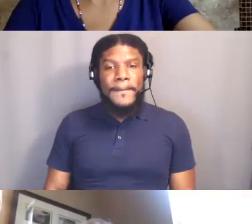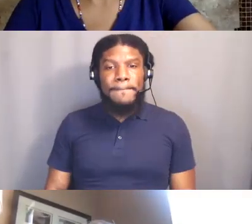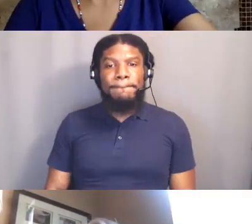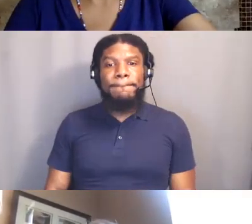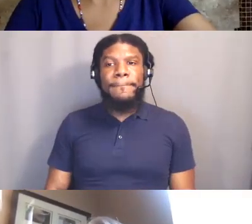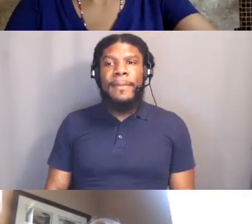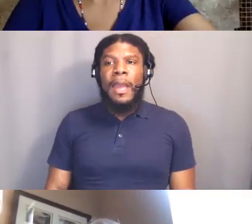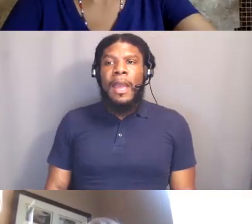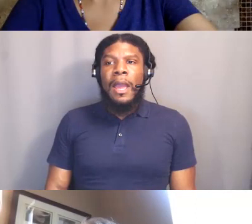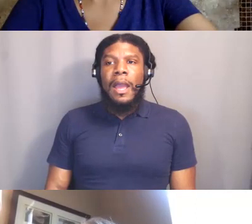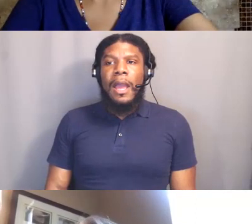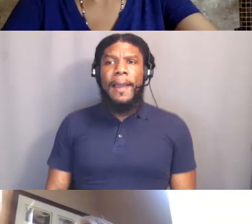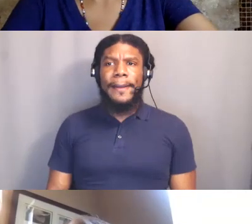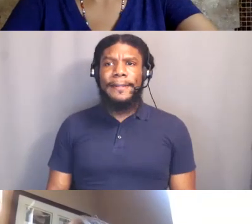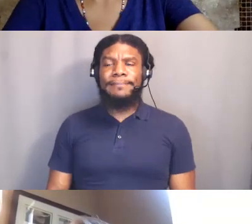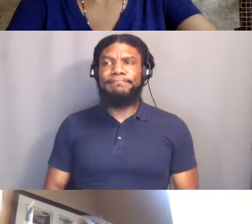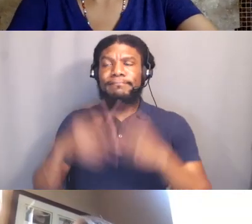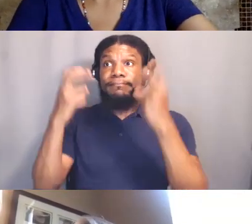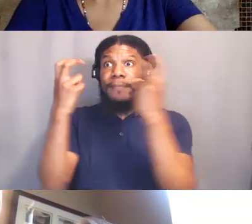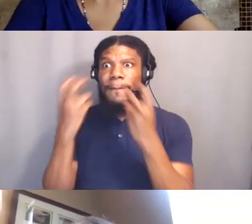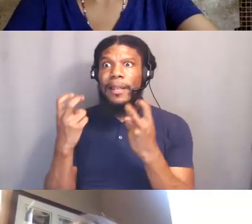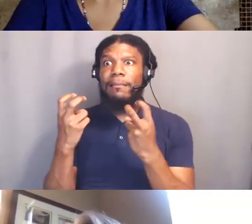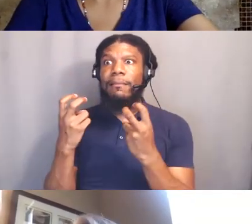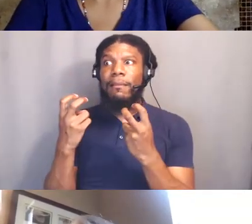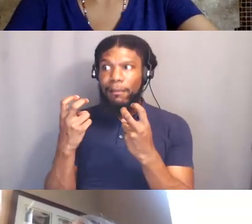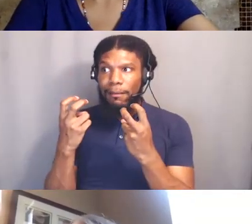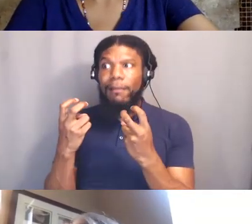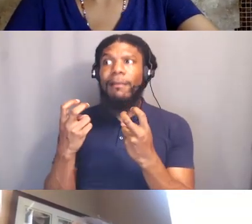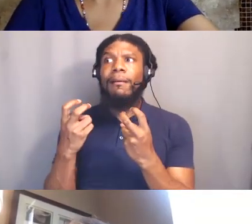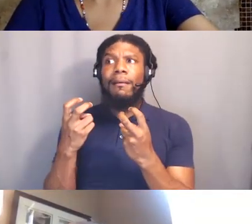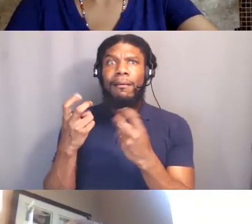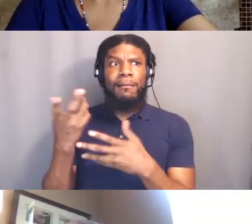I'm not sure capitalism works into it, but it probably does.